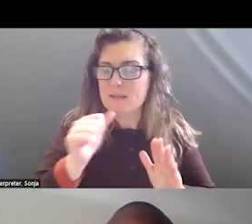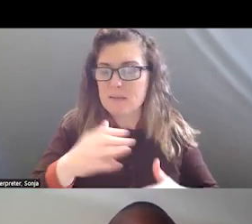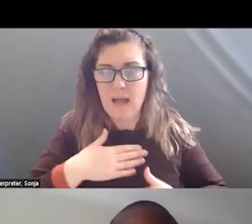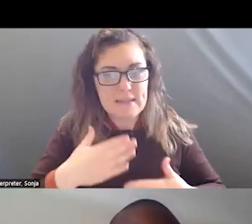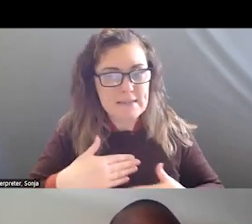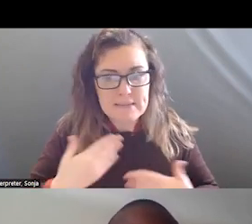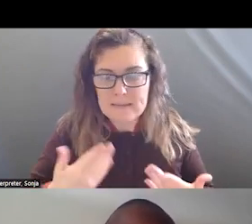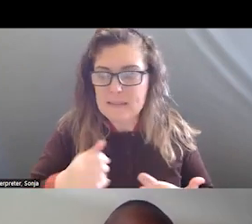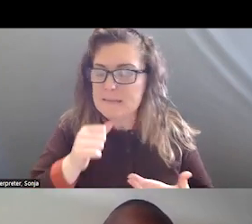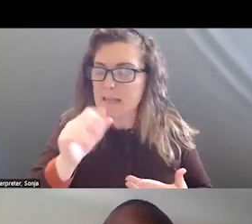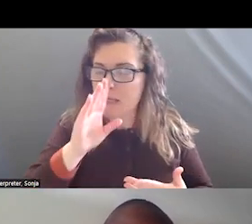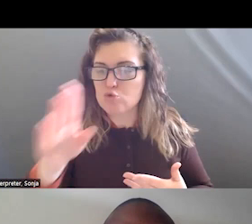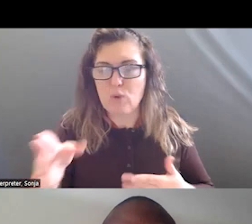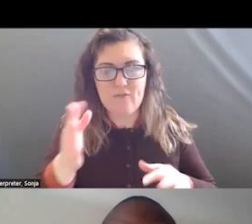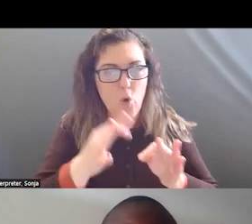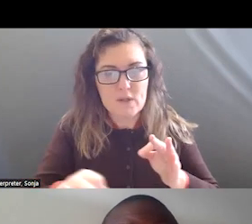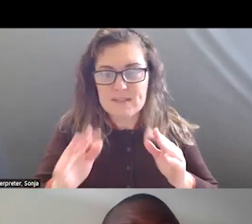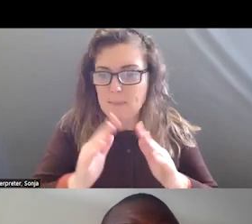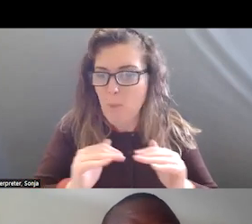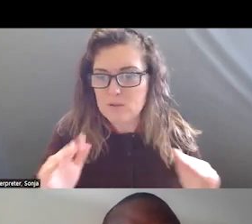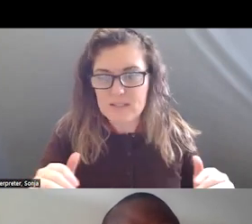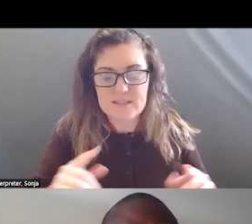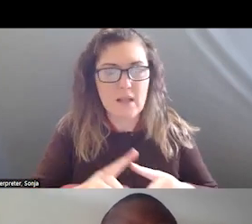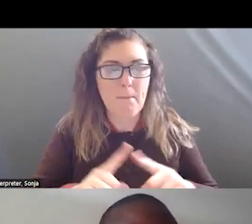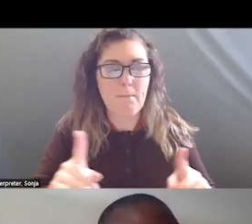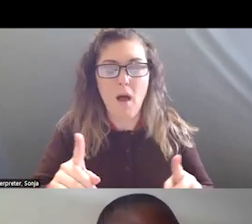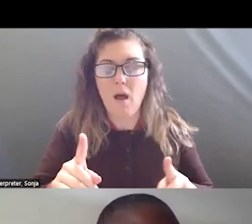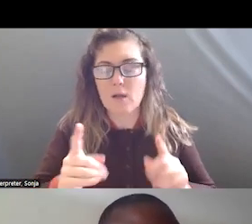STRAIGHTFORWARD, SIMPLE SYSTEMS, BUT REALLY REQUIRES COMPLEXITY.